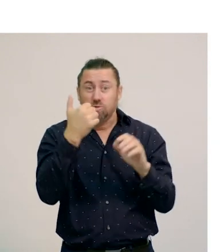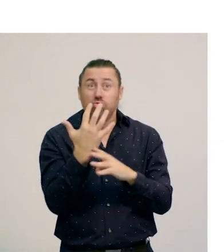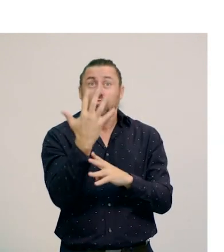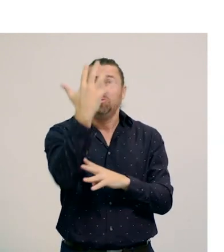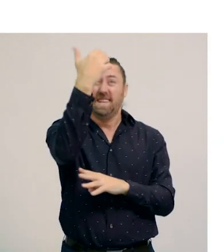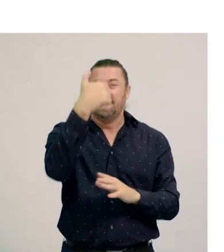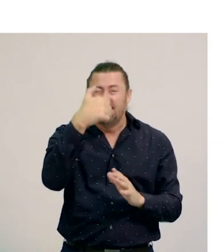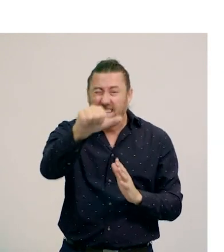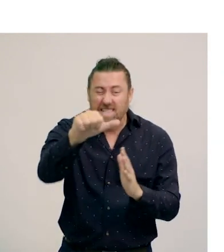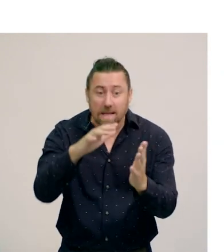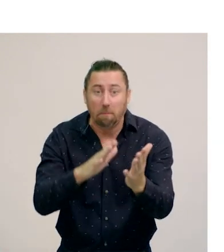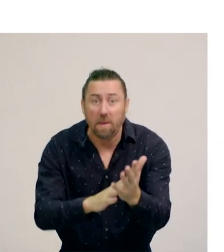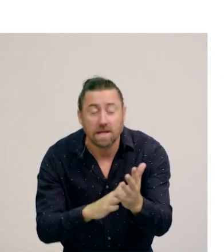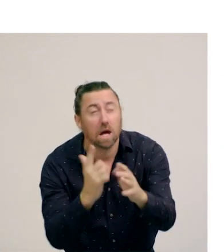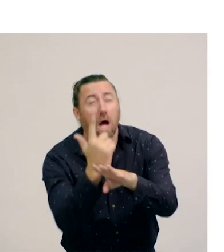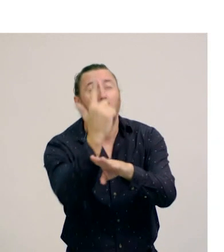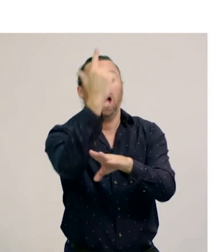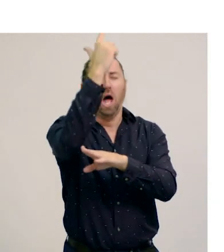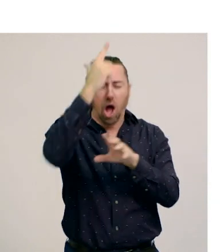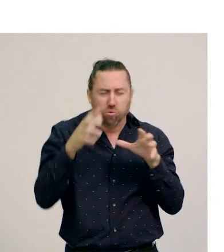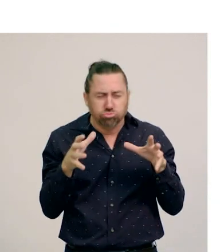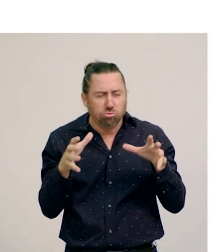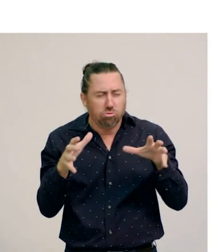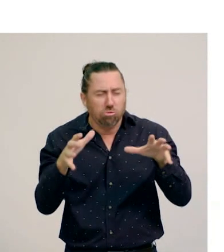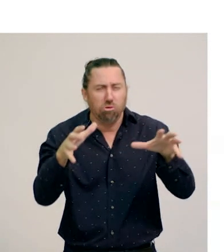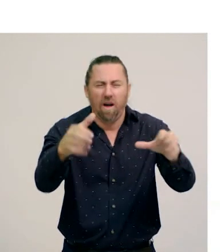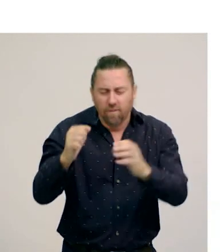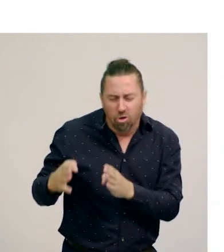as well as gorges, rivers, and spectacular waterfalls.